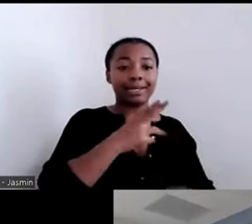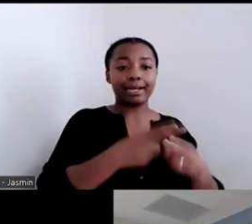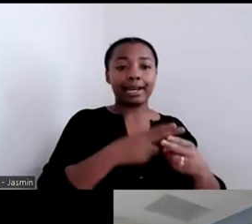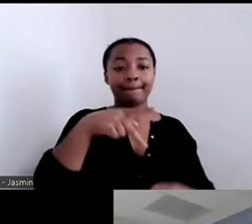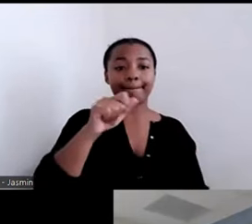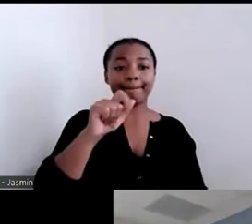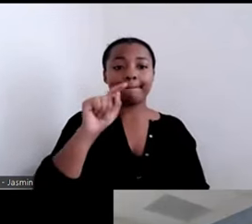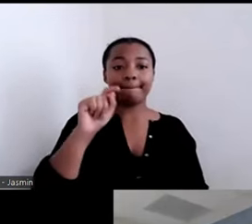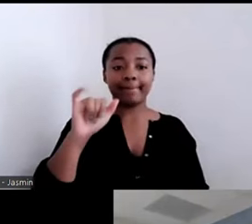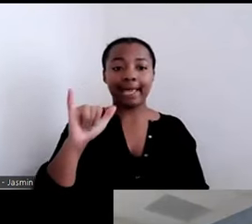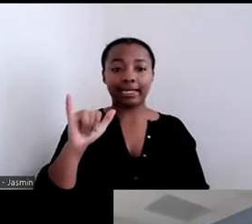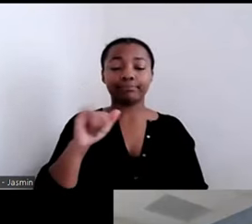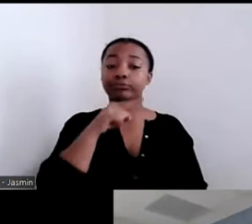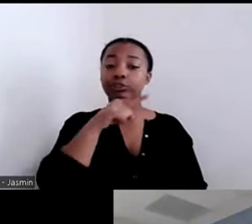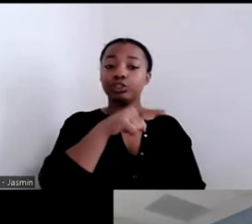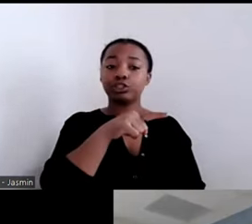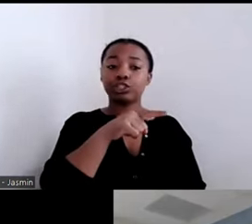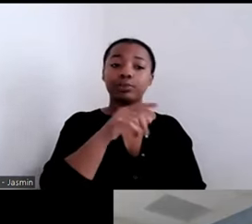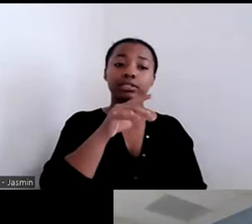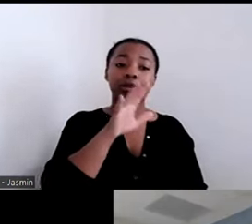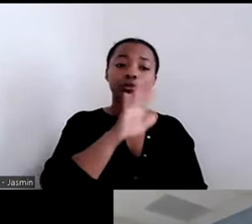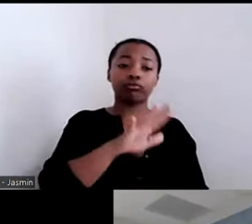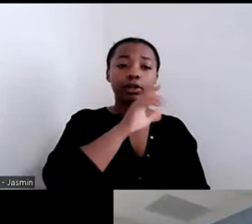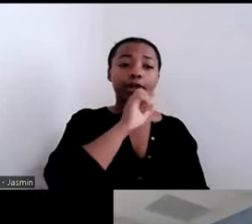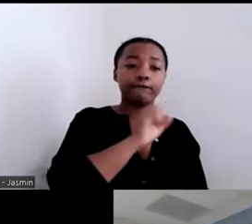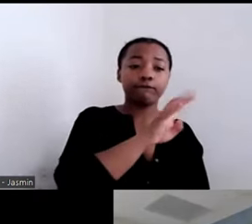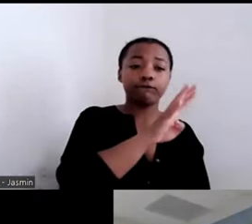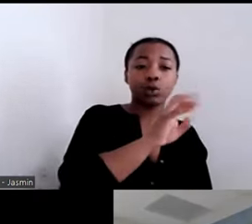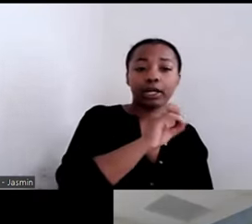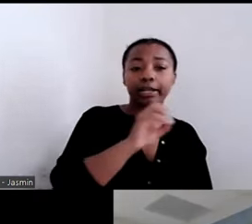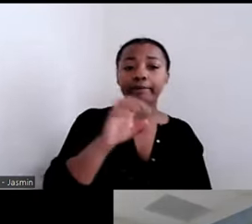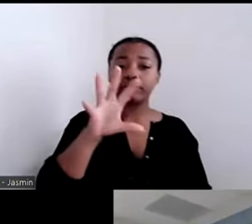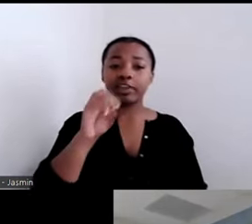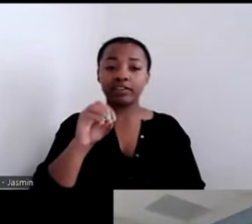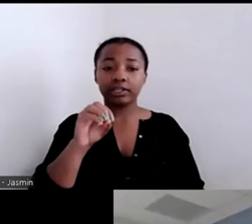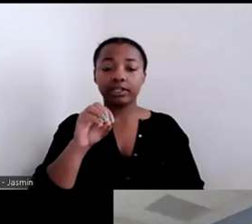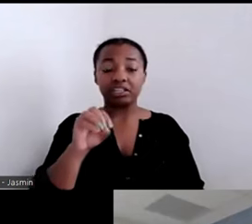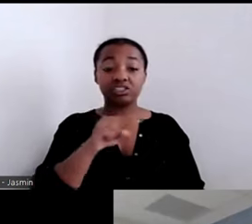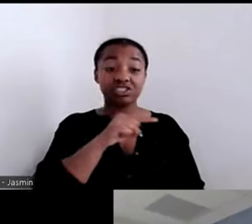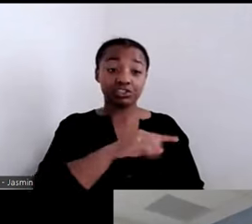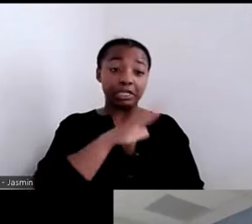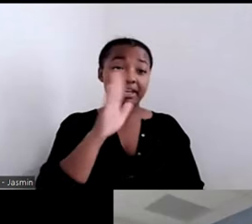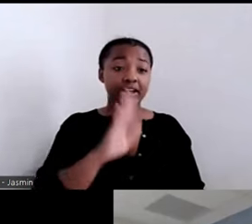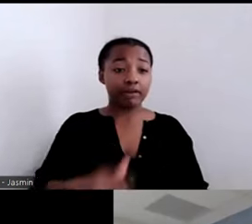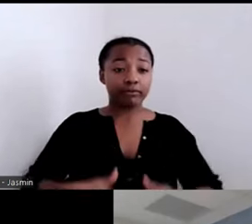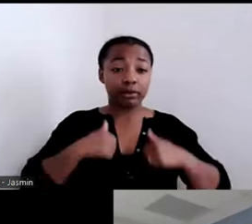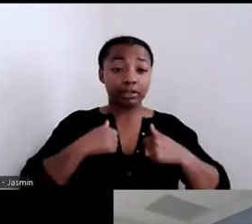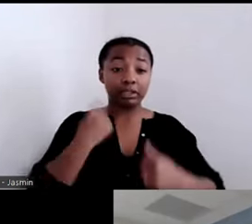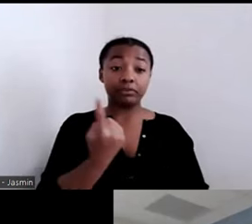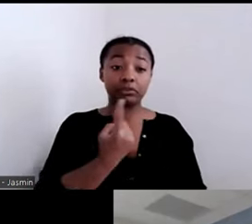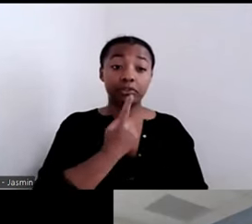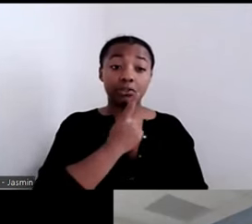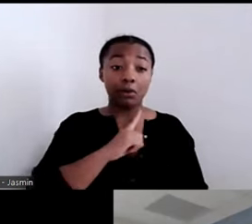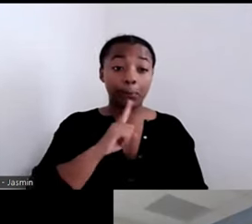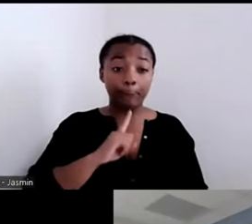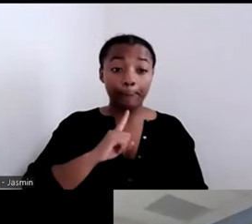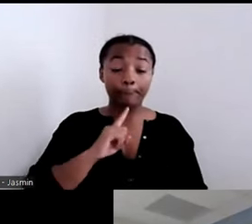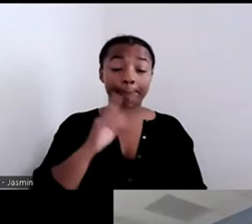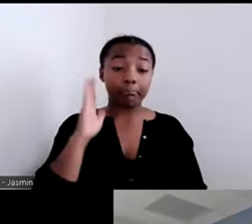early 50s. She had never lived alone before. She had always been in a situation